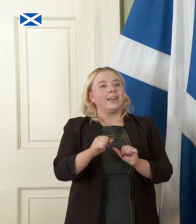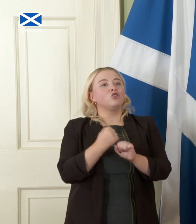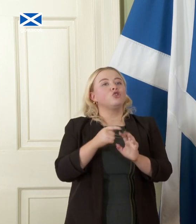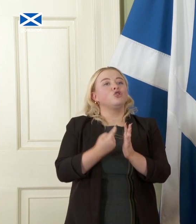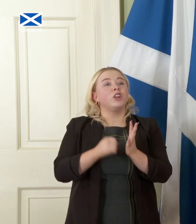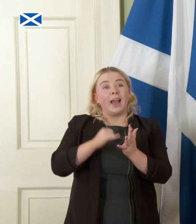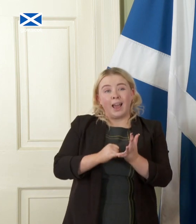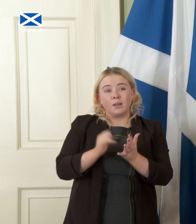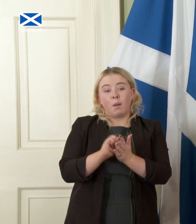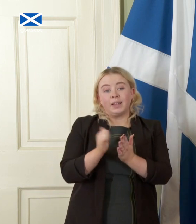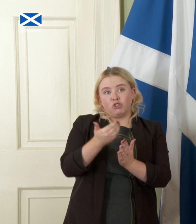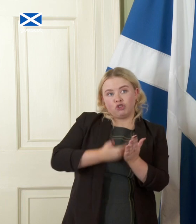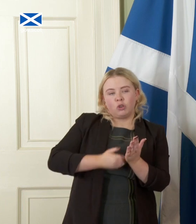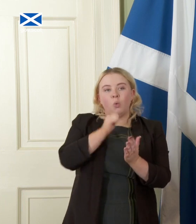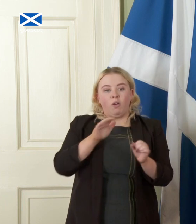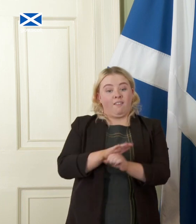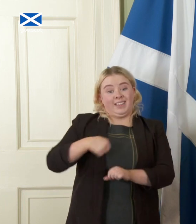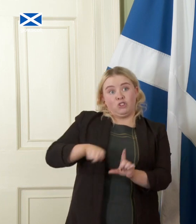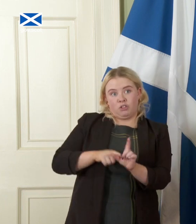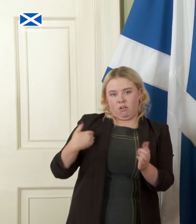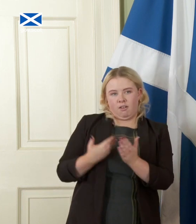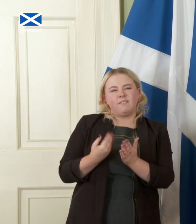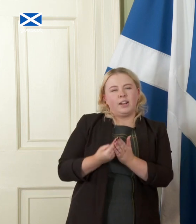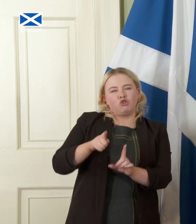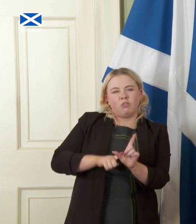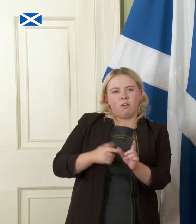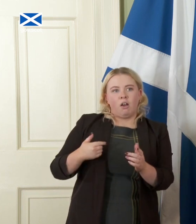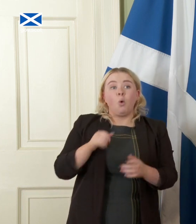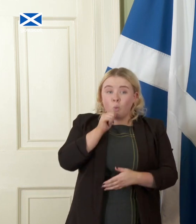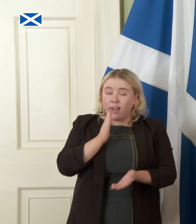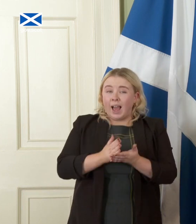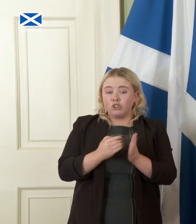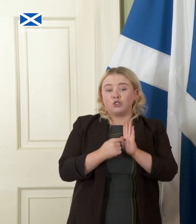which will cover at this financial year will actually show Scotland's deficit similar to or